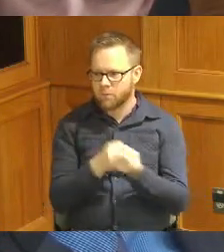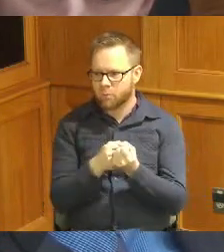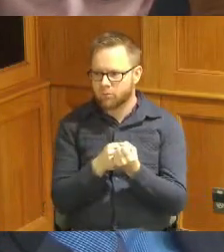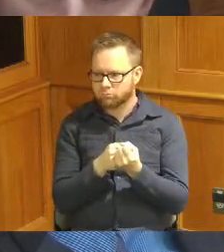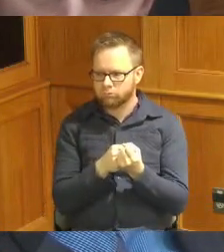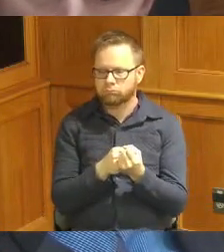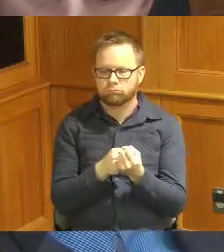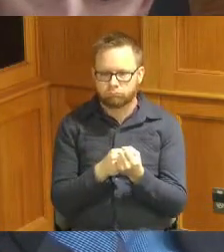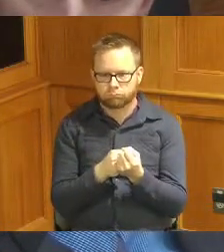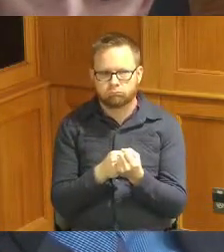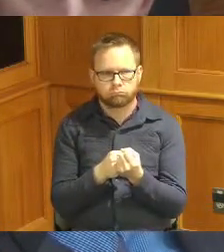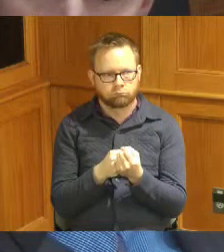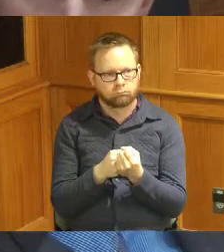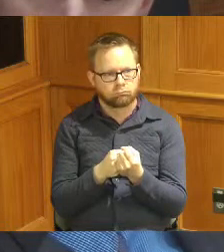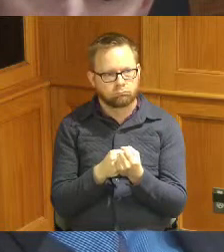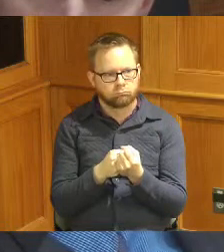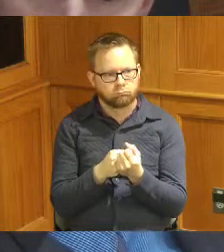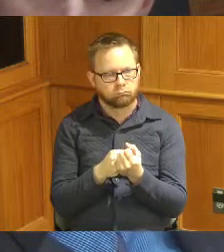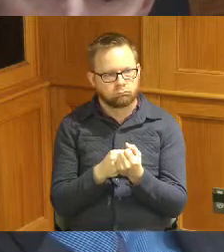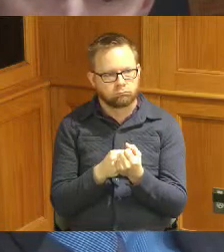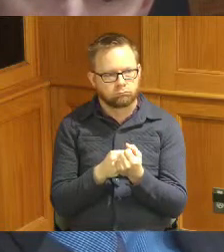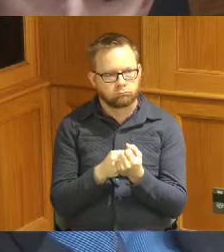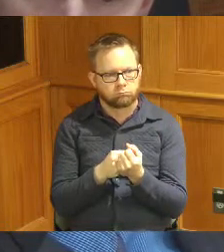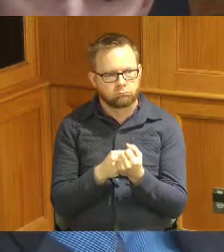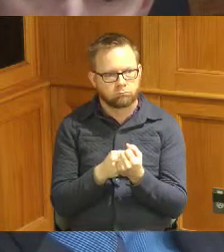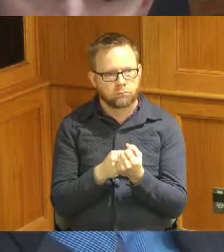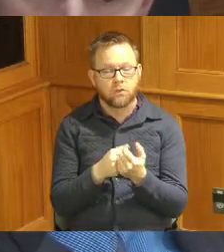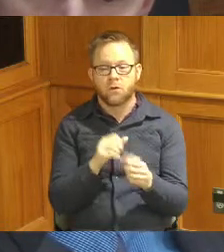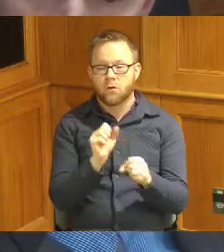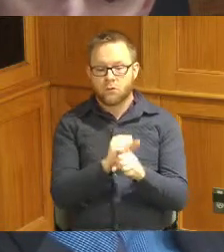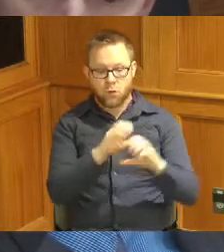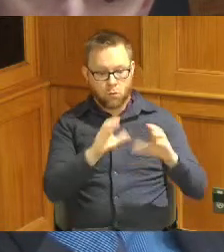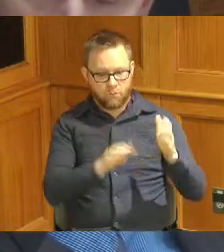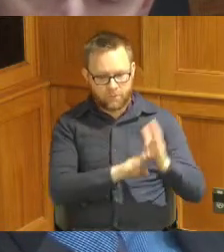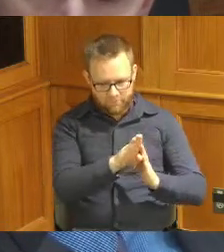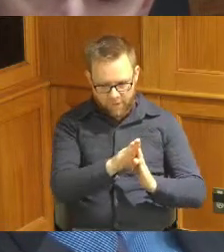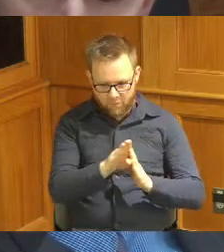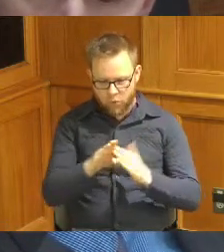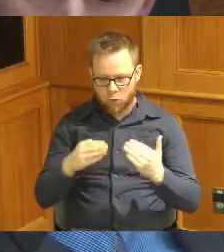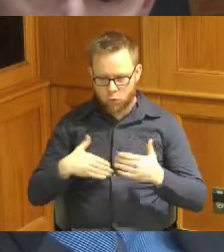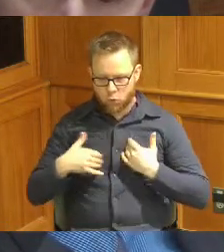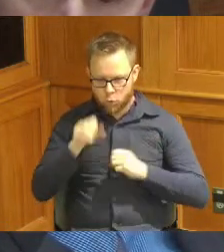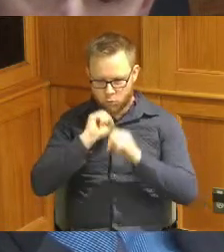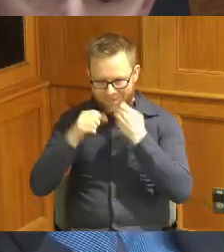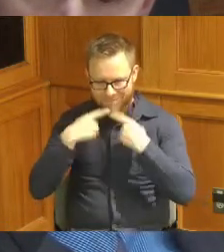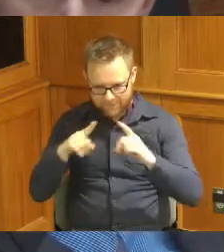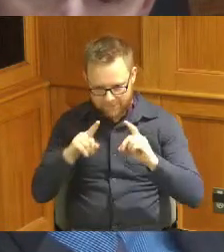before we finish up with we've done the Workforce Development we've done youth resiliency and this